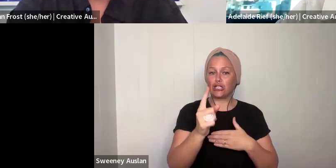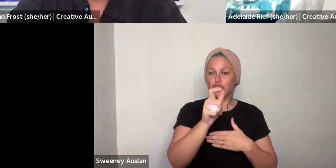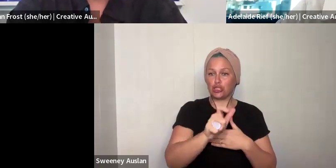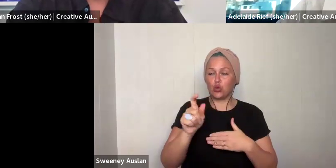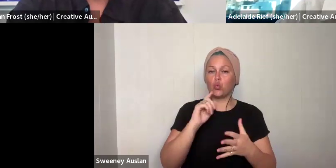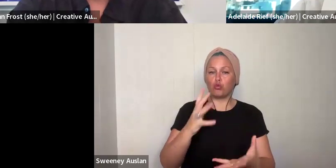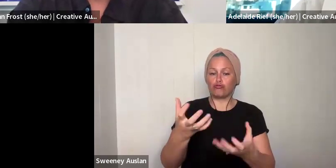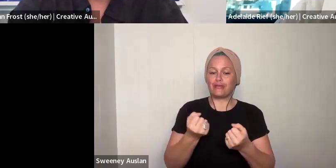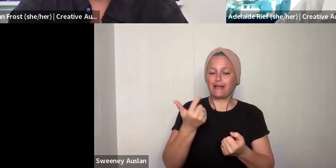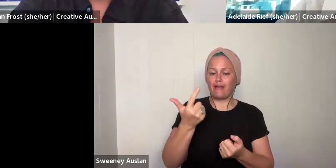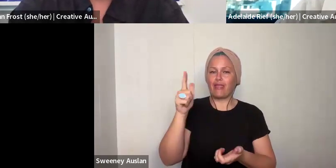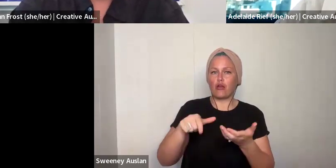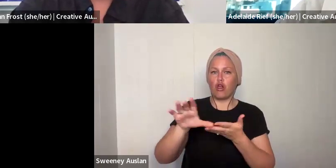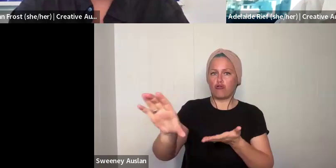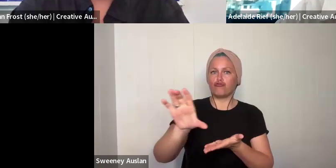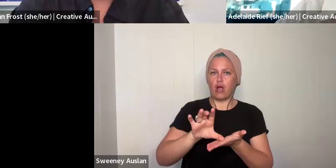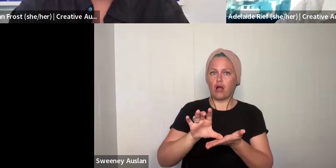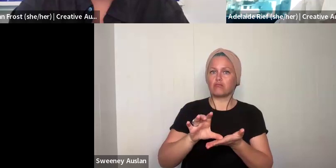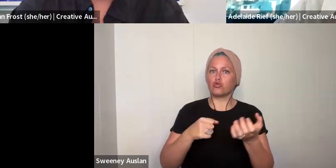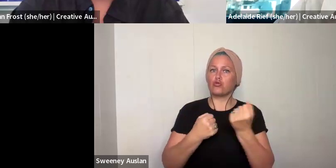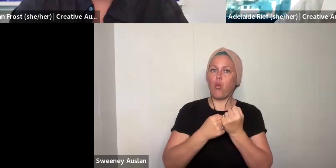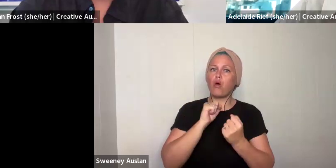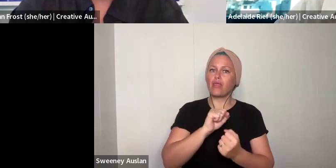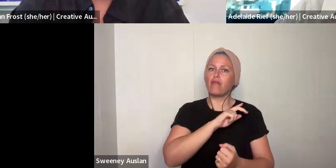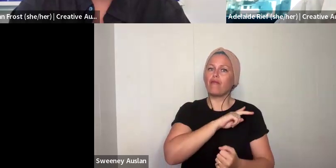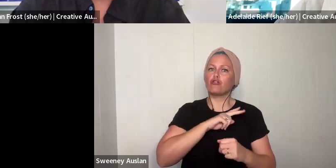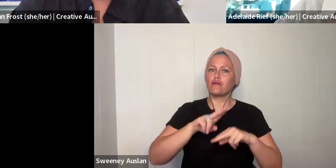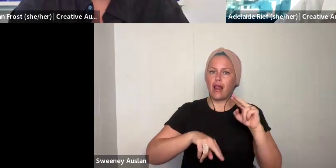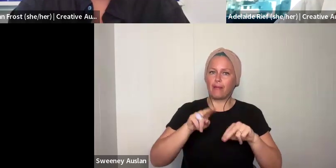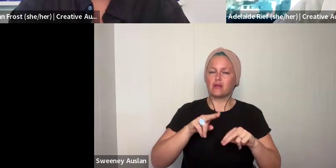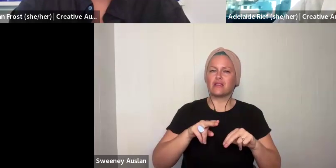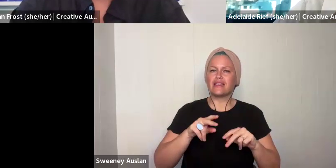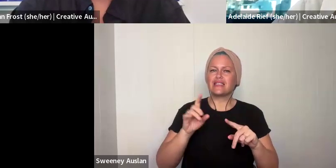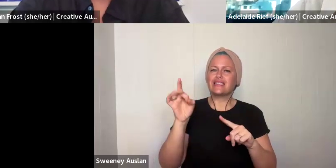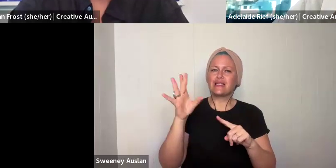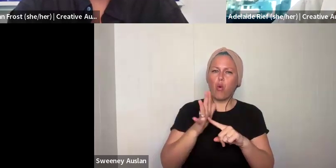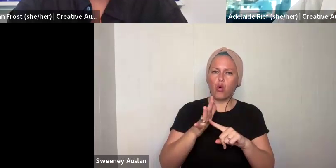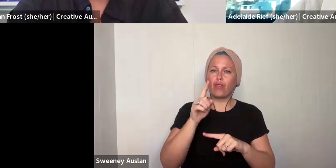include it. It saves you the work as well. The other thing that I will reinforce as well because we have had many